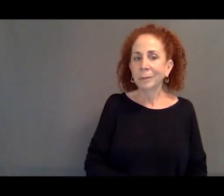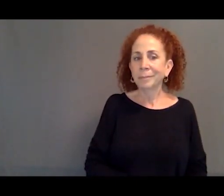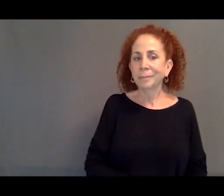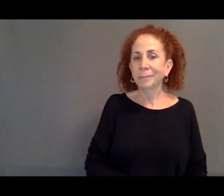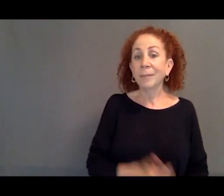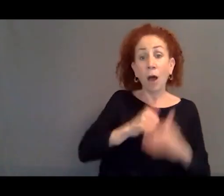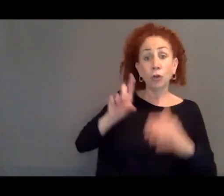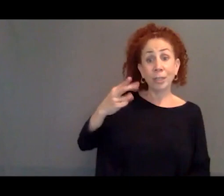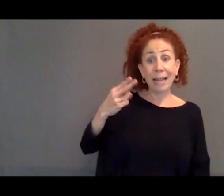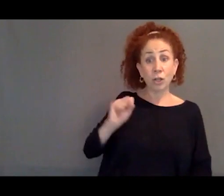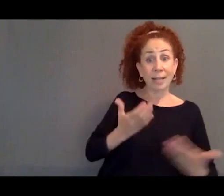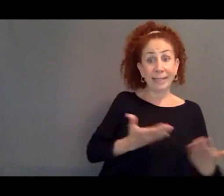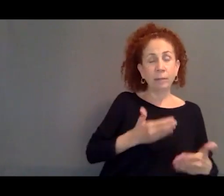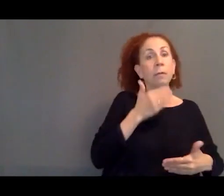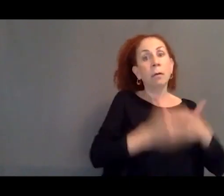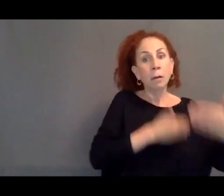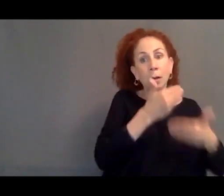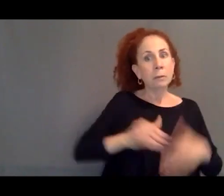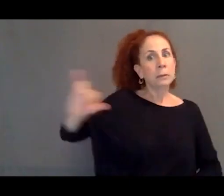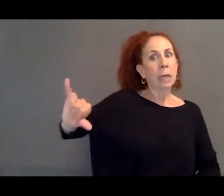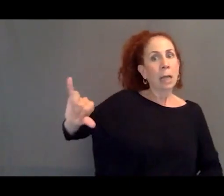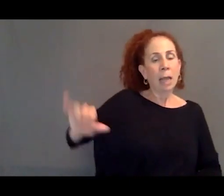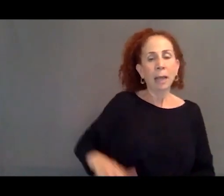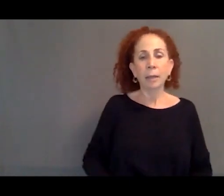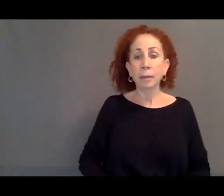will say, incredibly backed up.